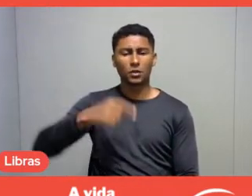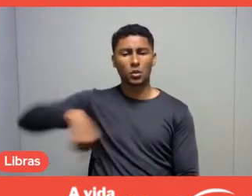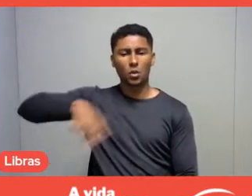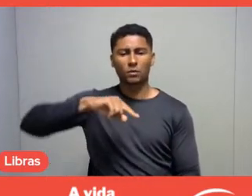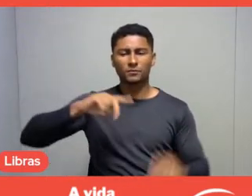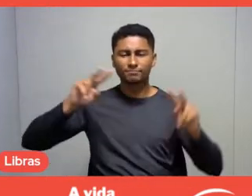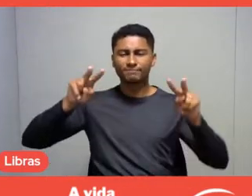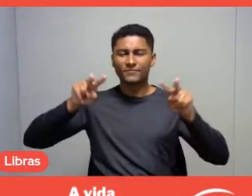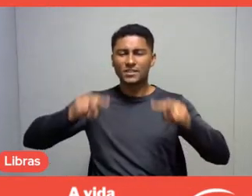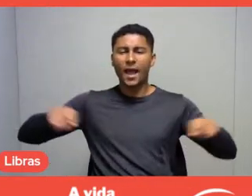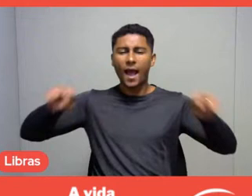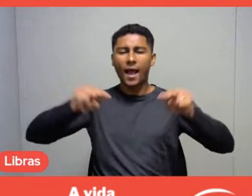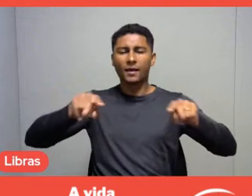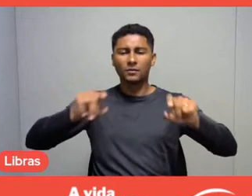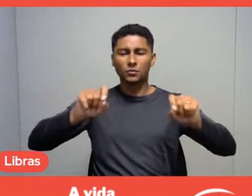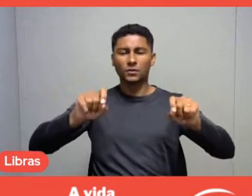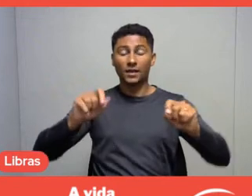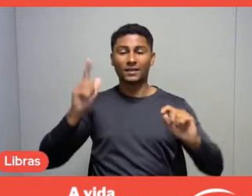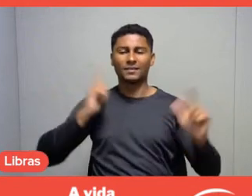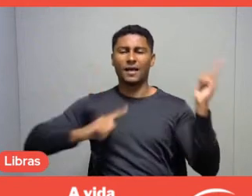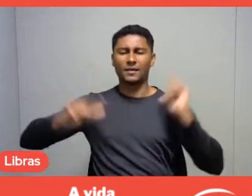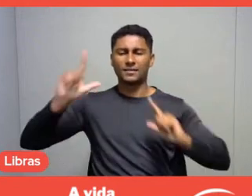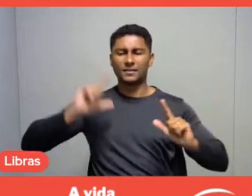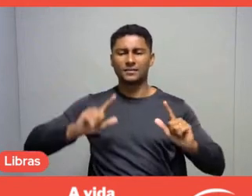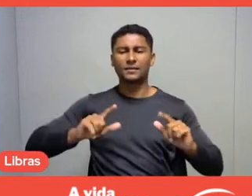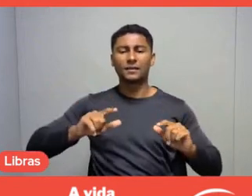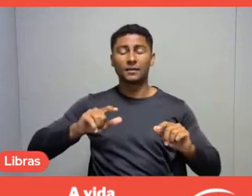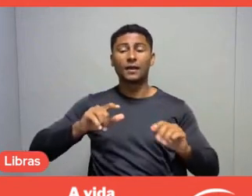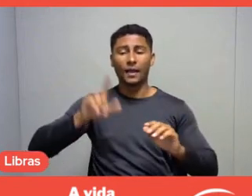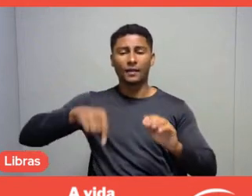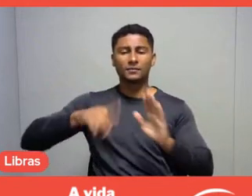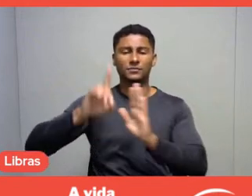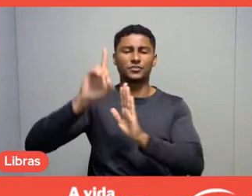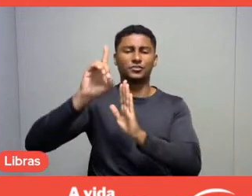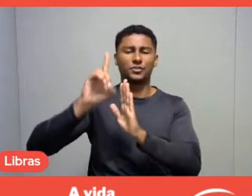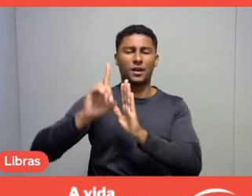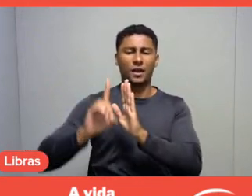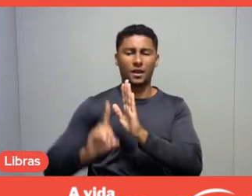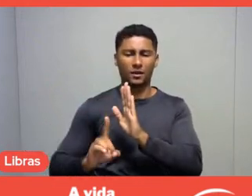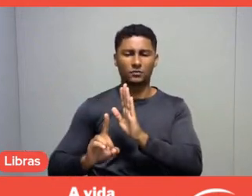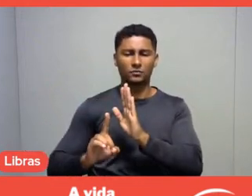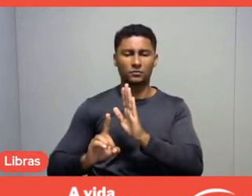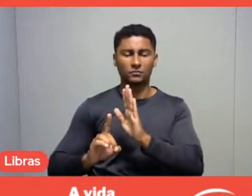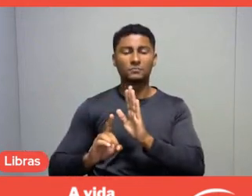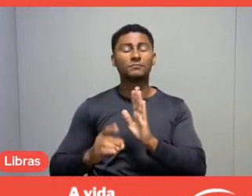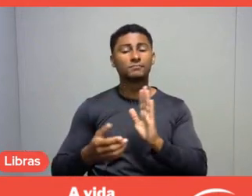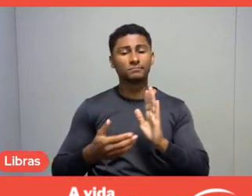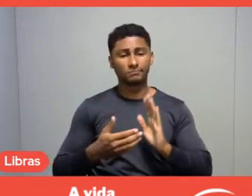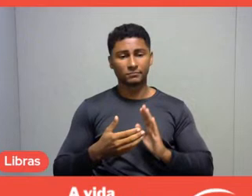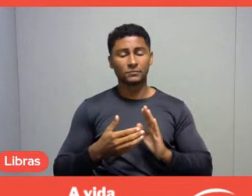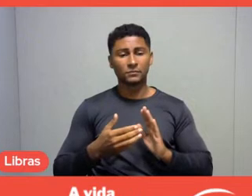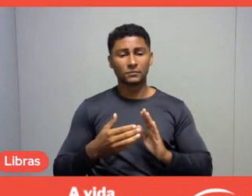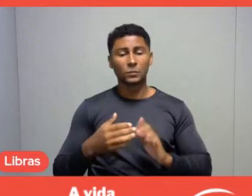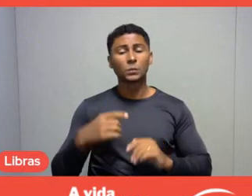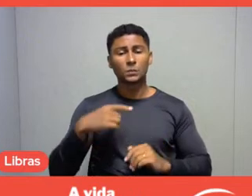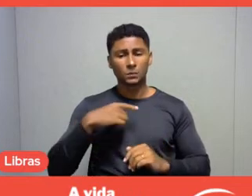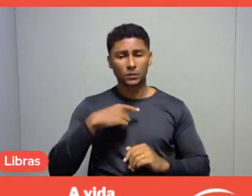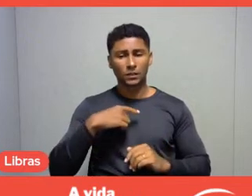as a citizen's right. A right included in the Universal Declaration of Human Rights,